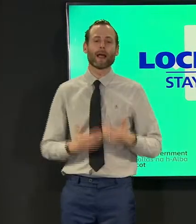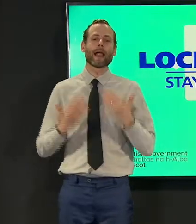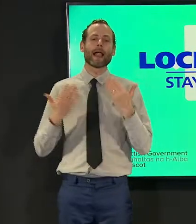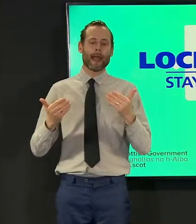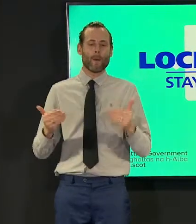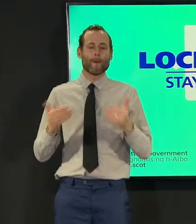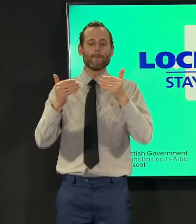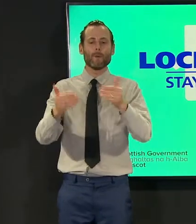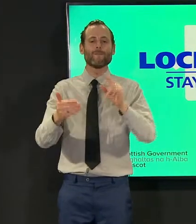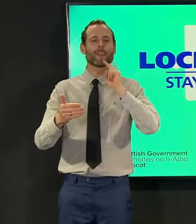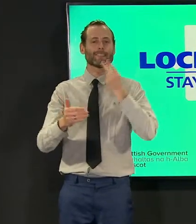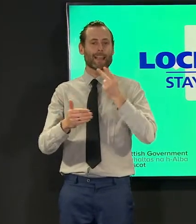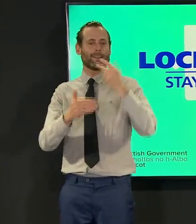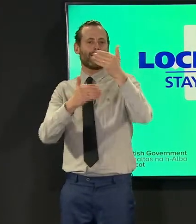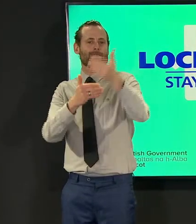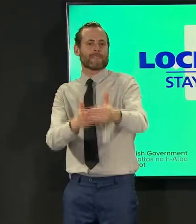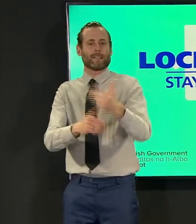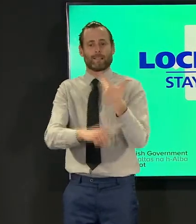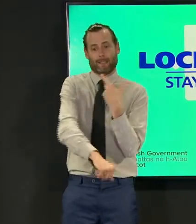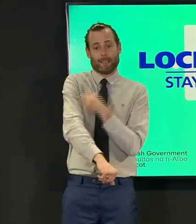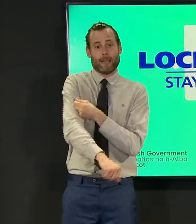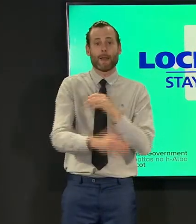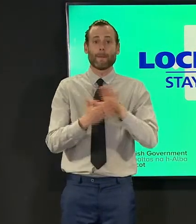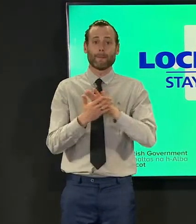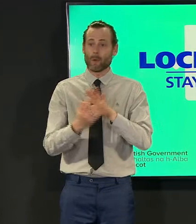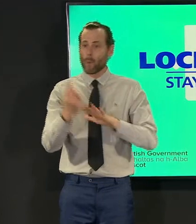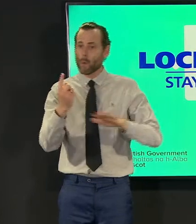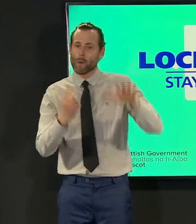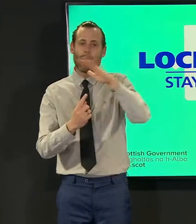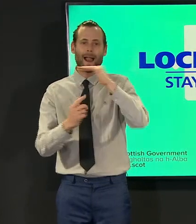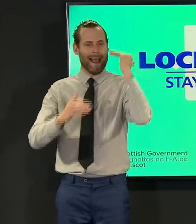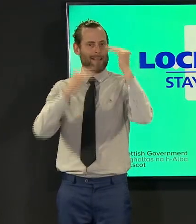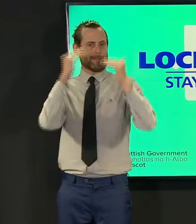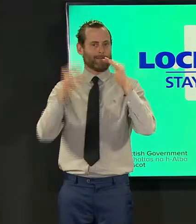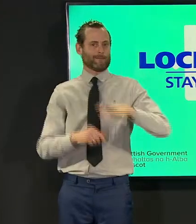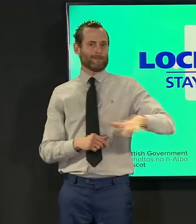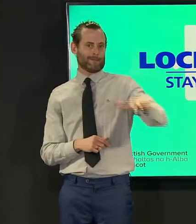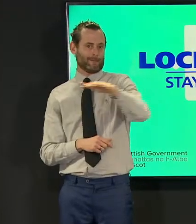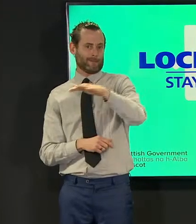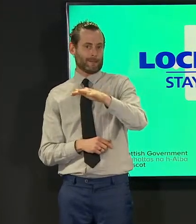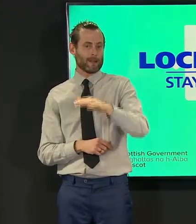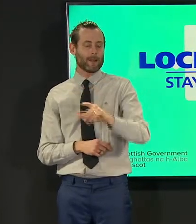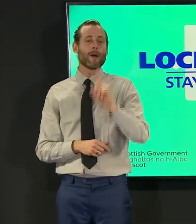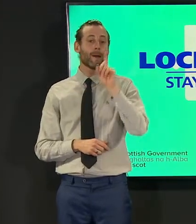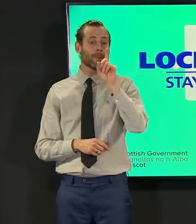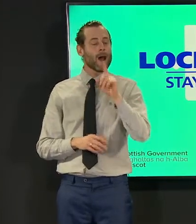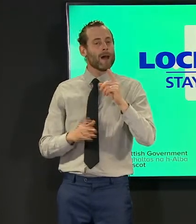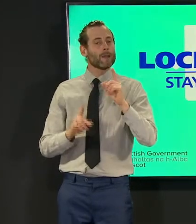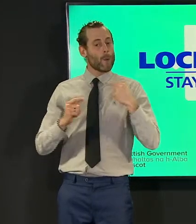vaccinating the rest of the adult population which again supplies permitting we hope to do by the